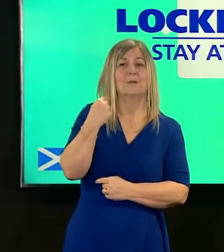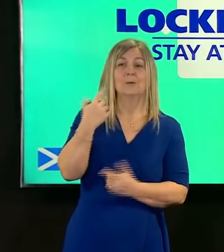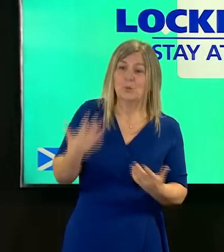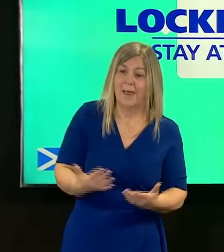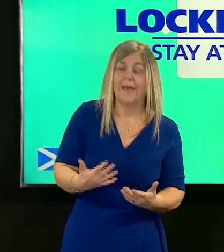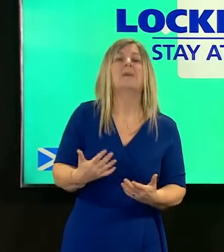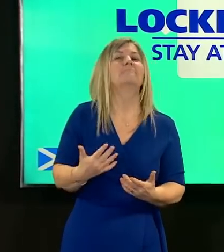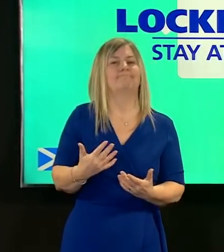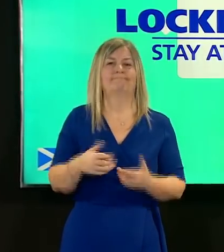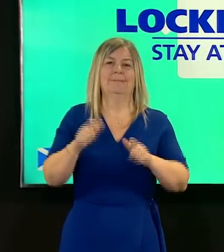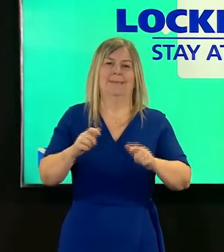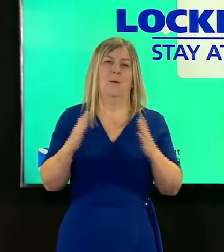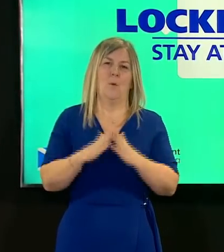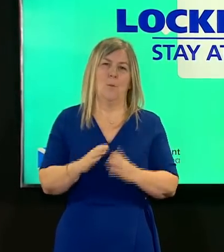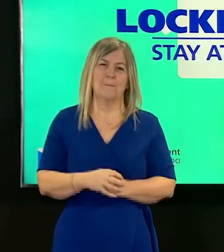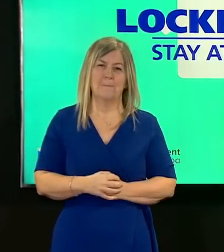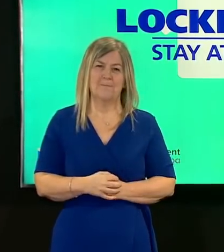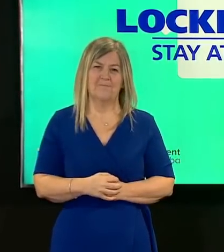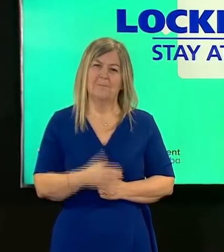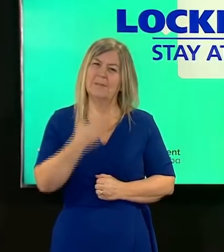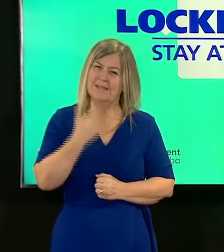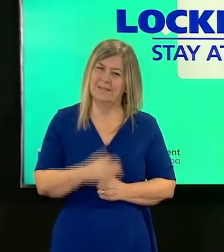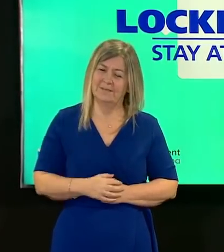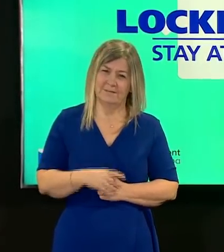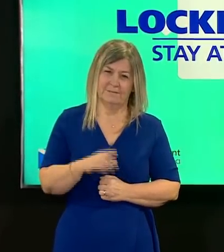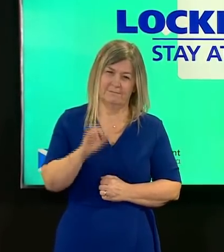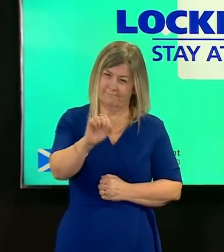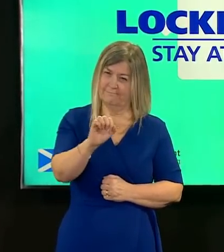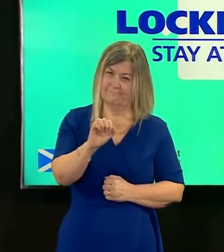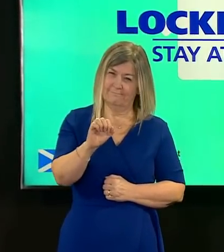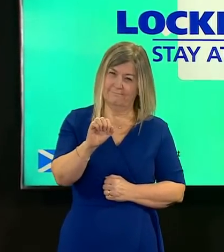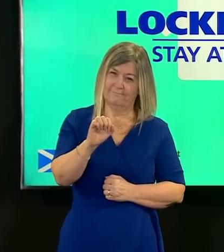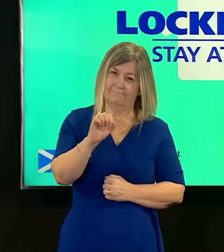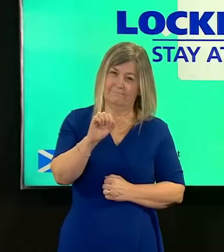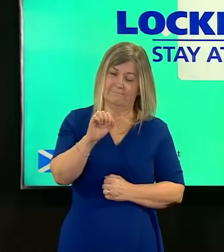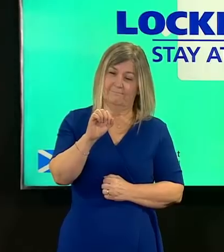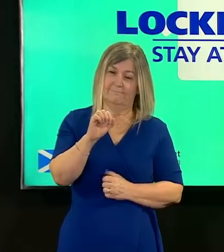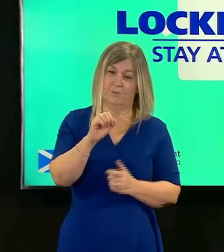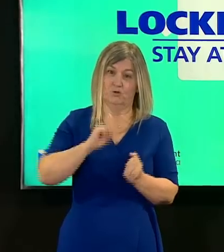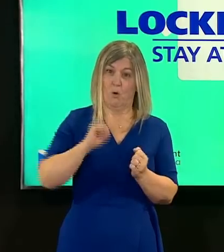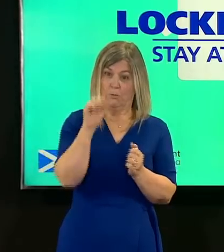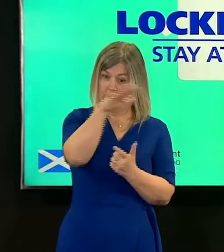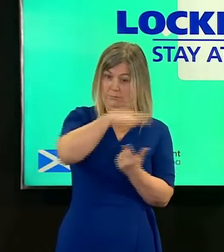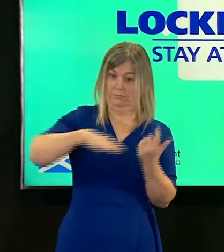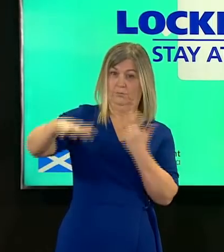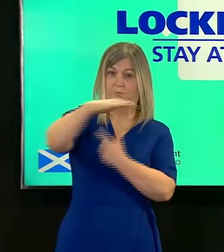if you're in any level four area which is of course the whole of mainland scotland then you